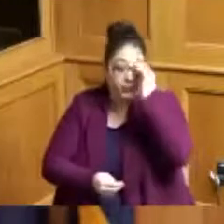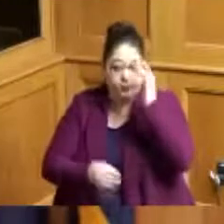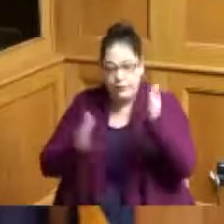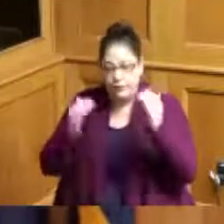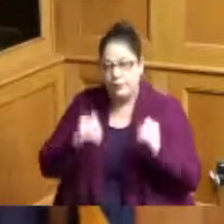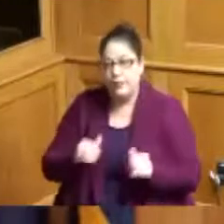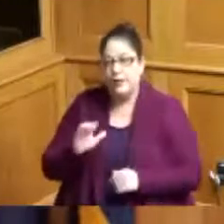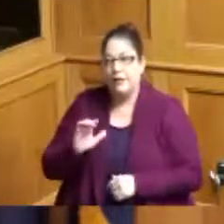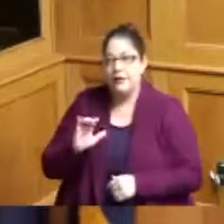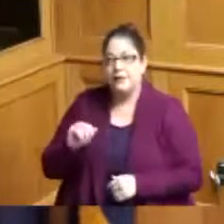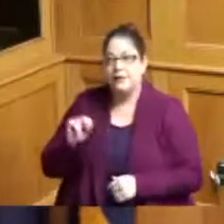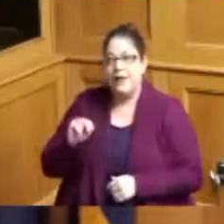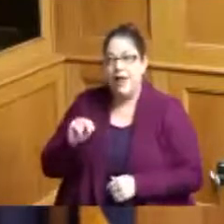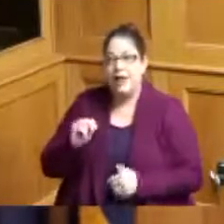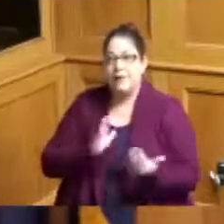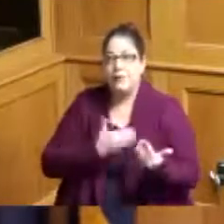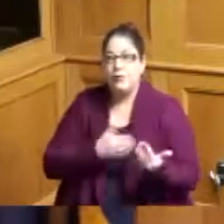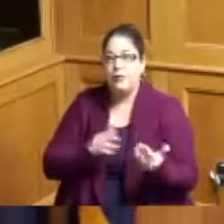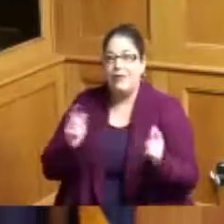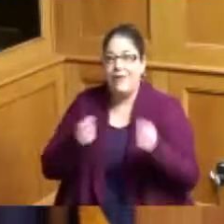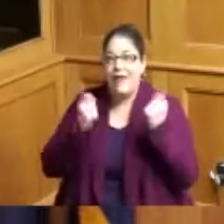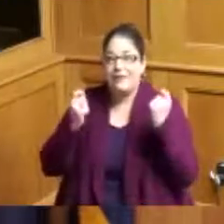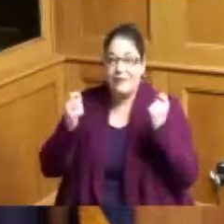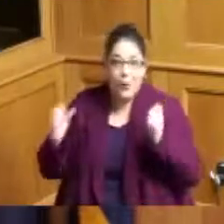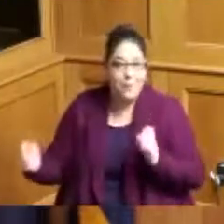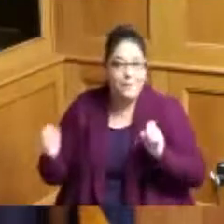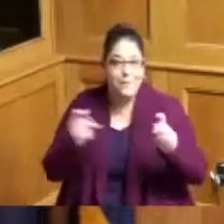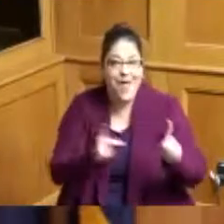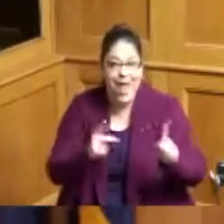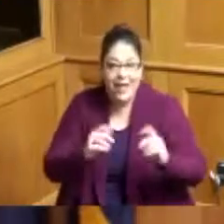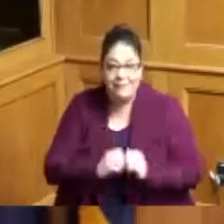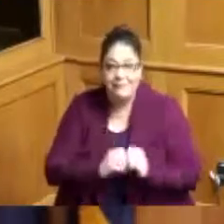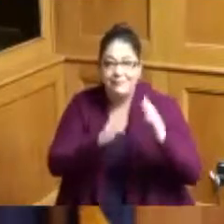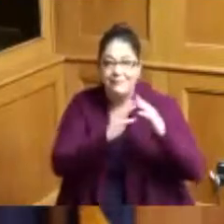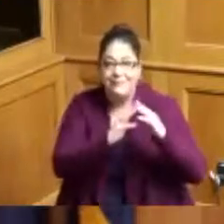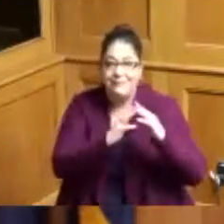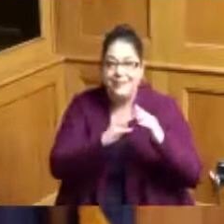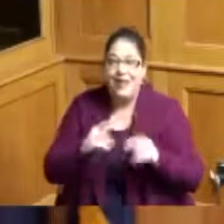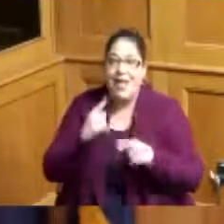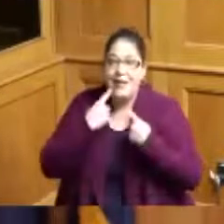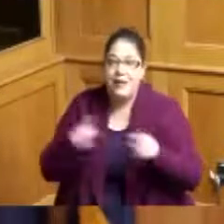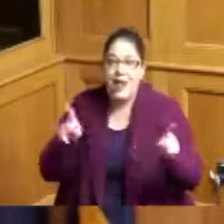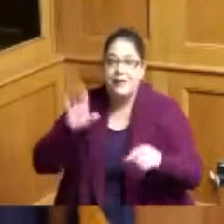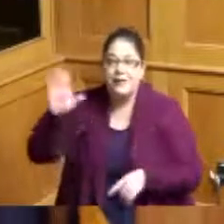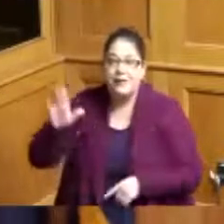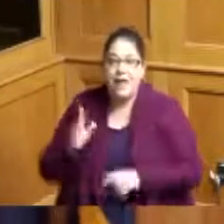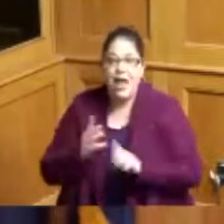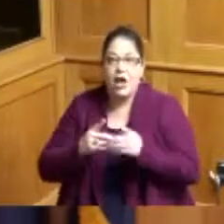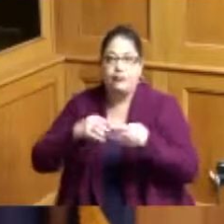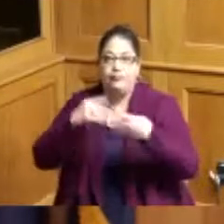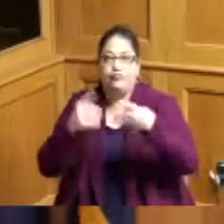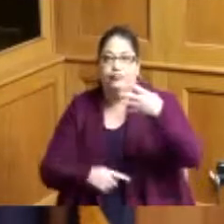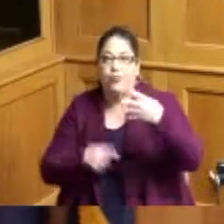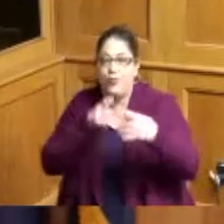music festival is back it will be back they announced their lineup is returning and certainly